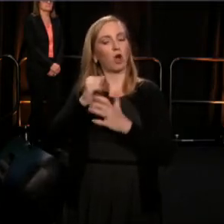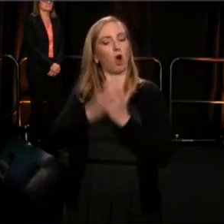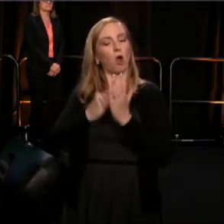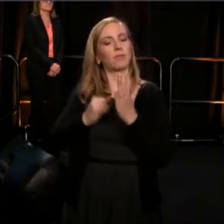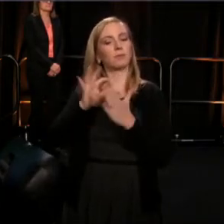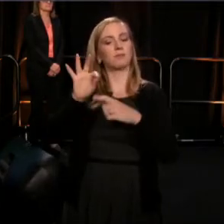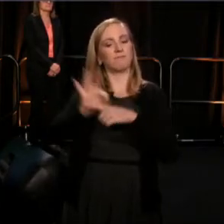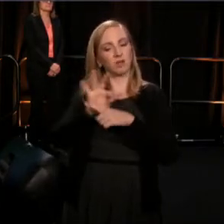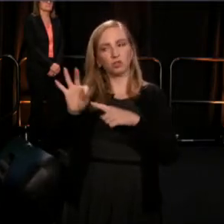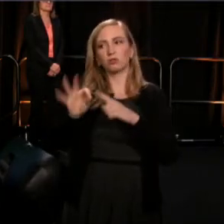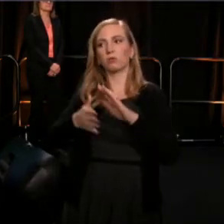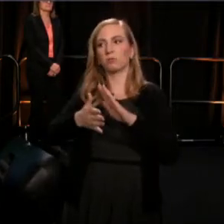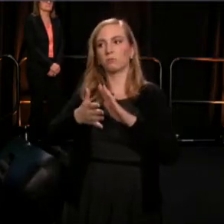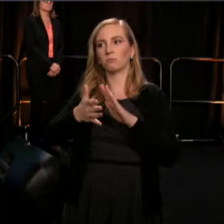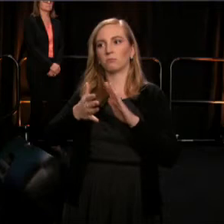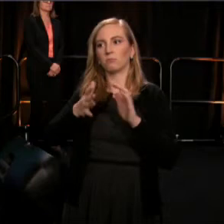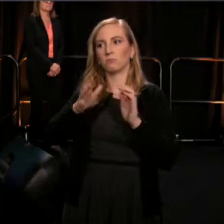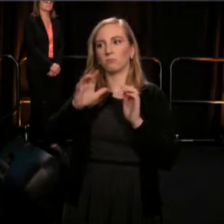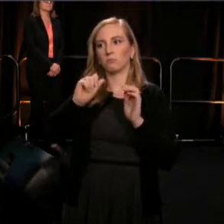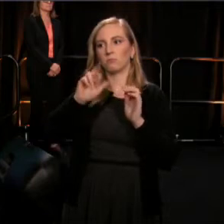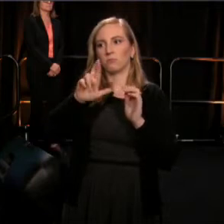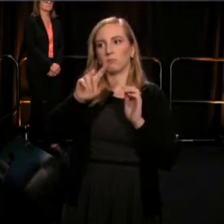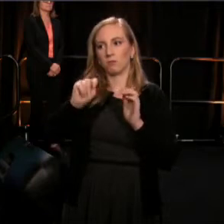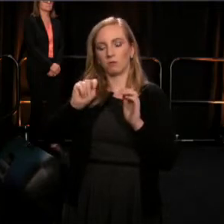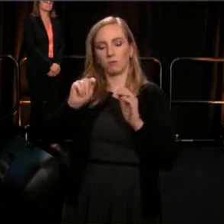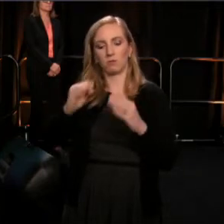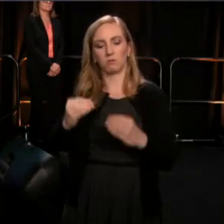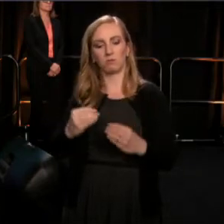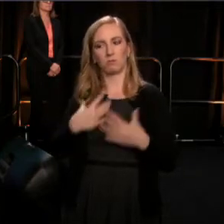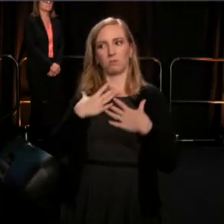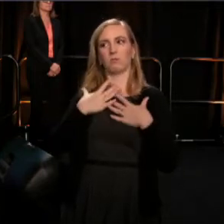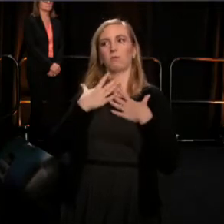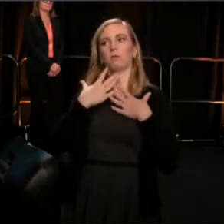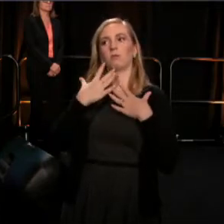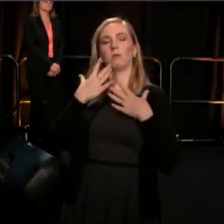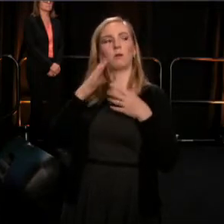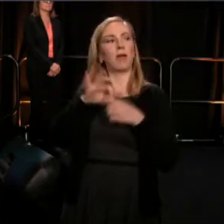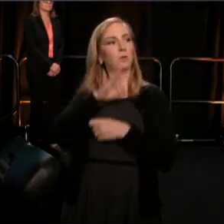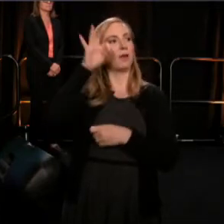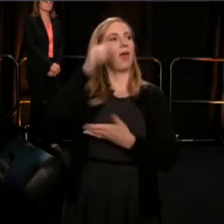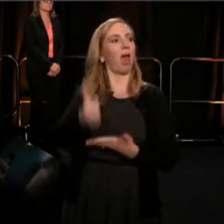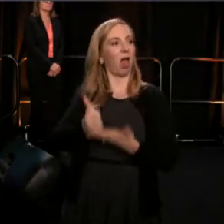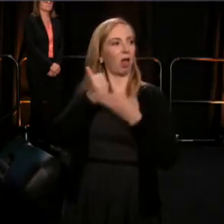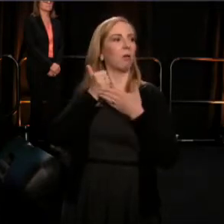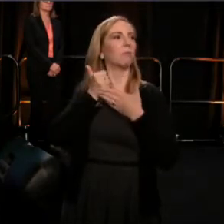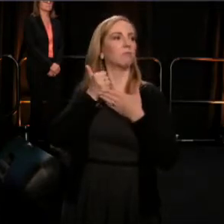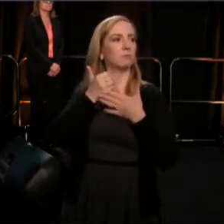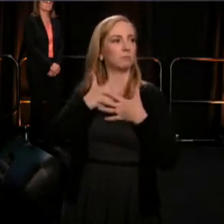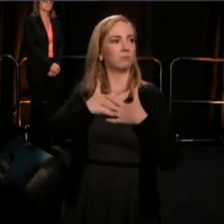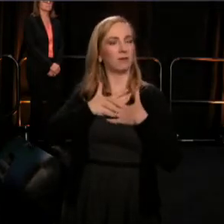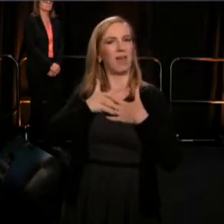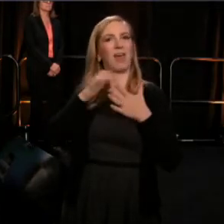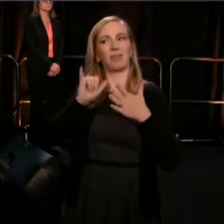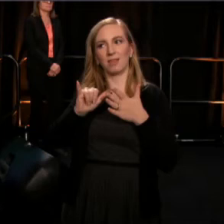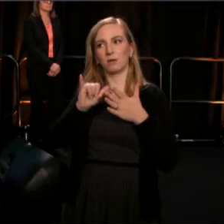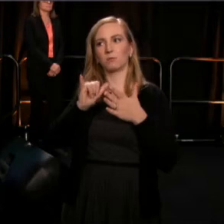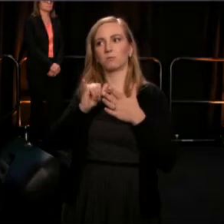necessary for his survival, as property in a dehumanizing status that was attendant to that.